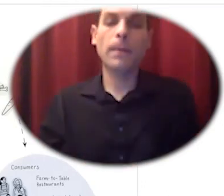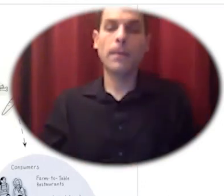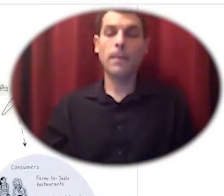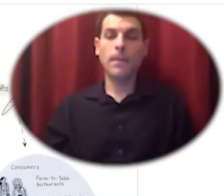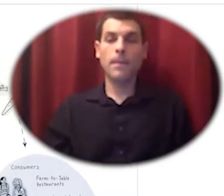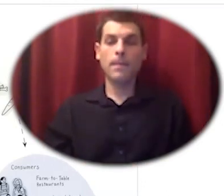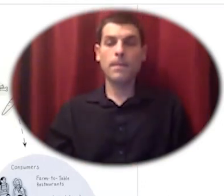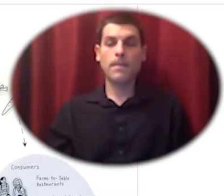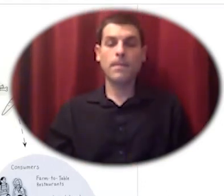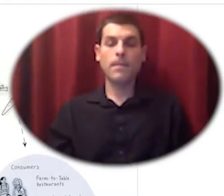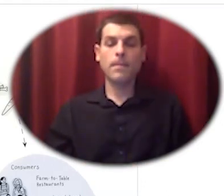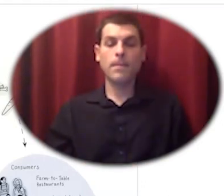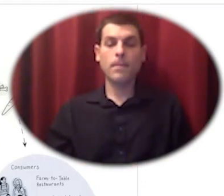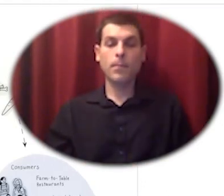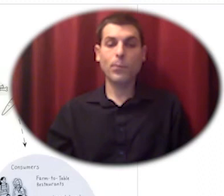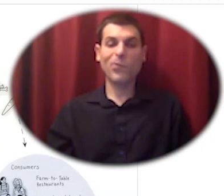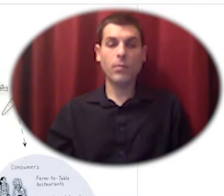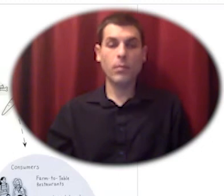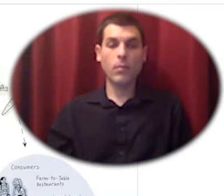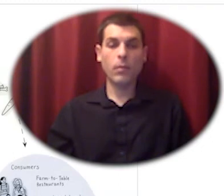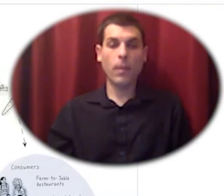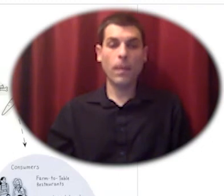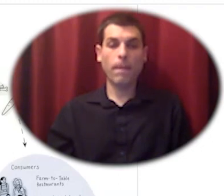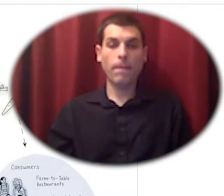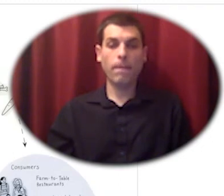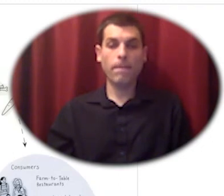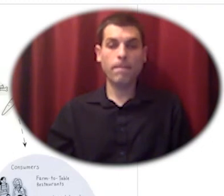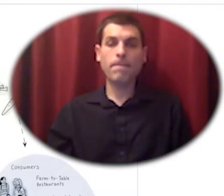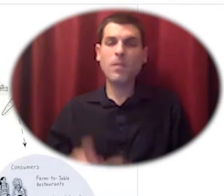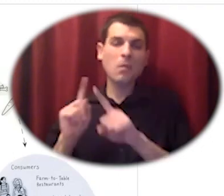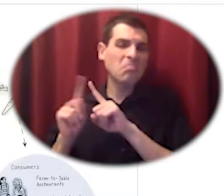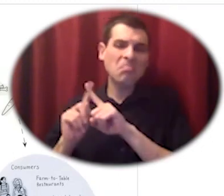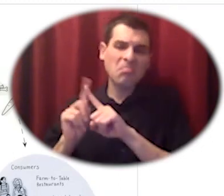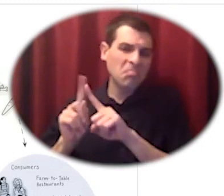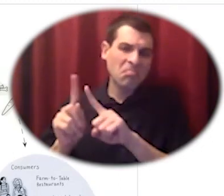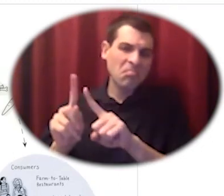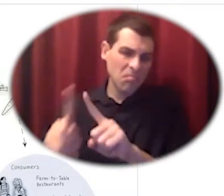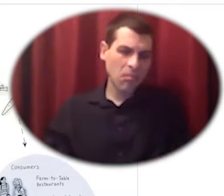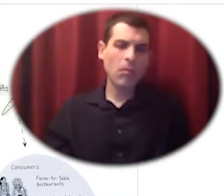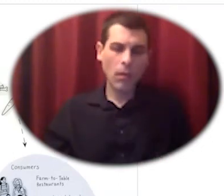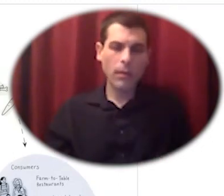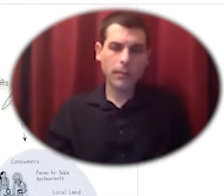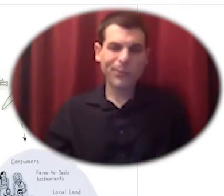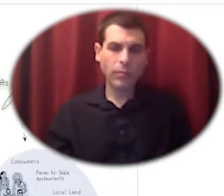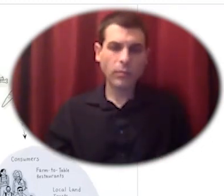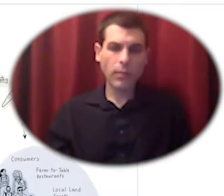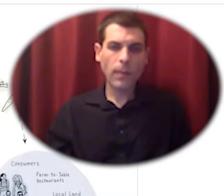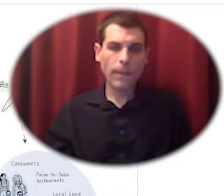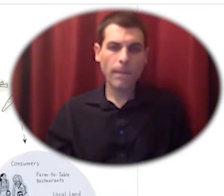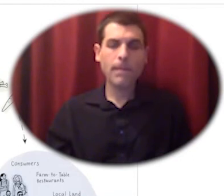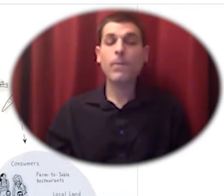slow money cooperative development institute together with the community they create